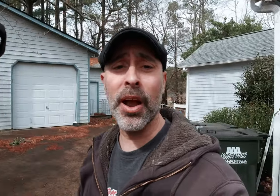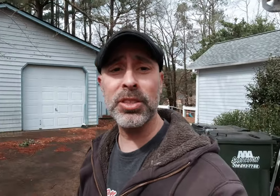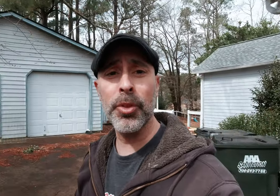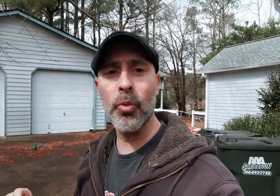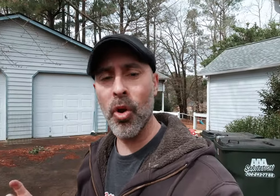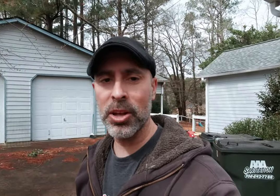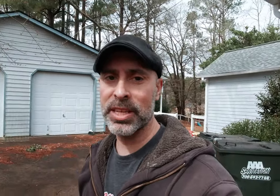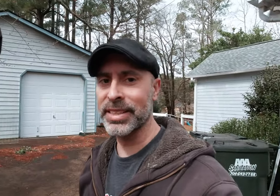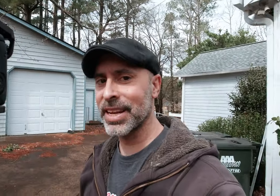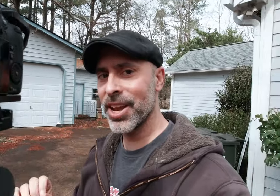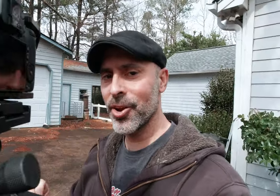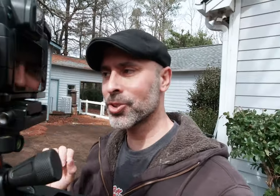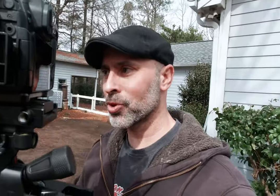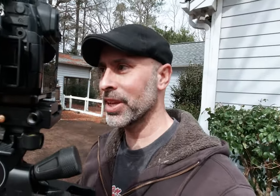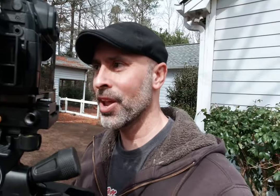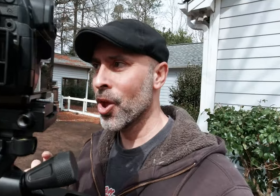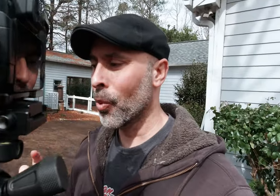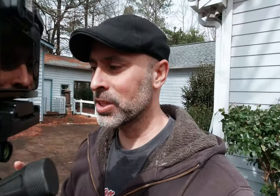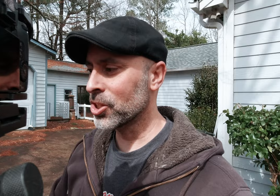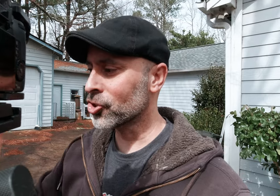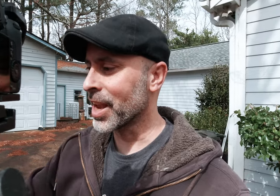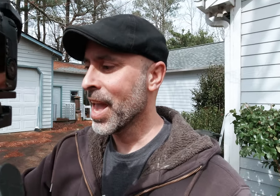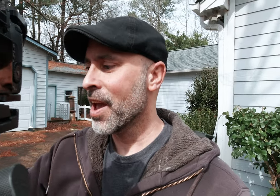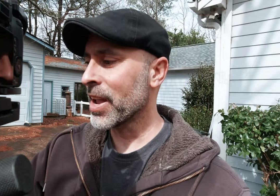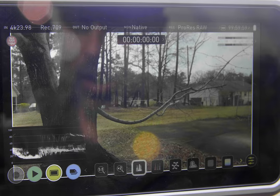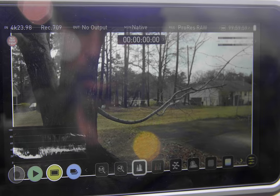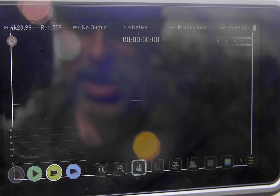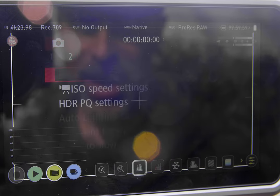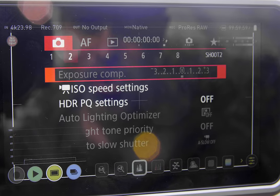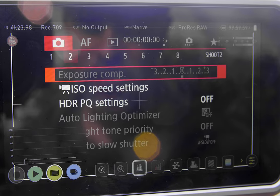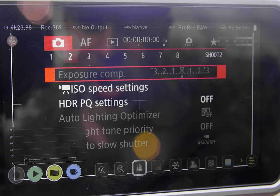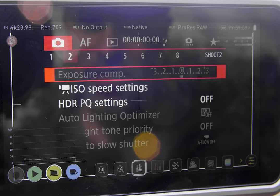out some of the raw settings and here is really what is interesting if I come to my Canon R5